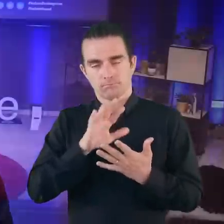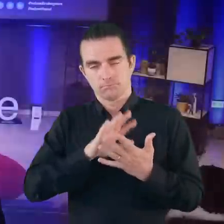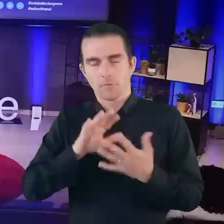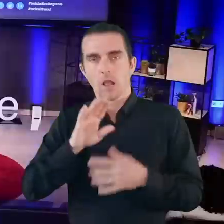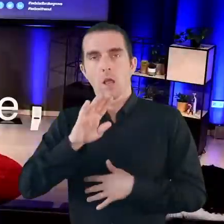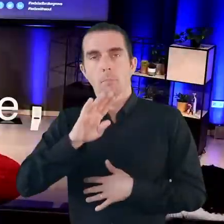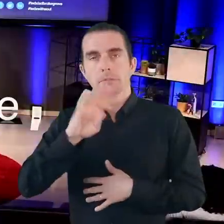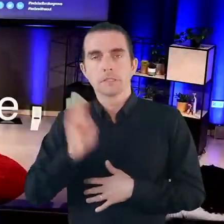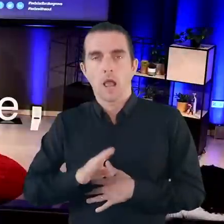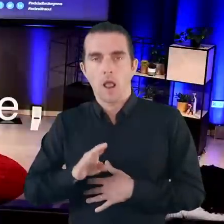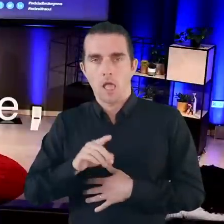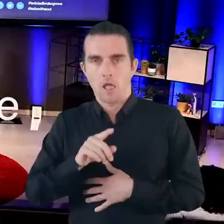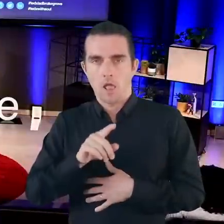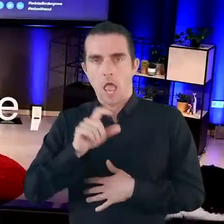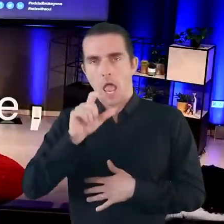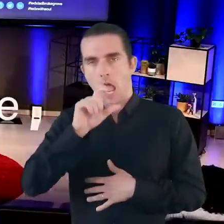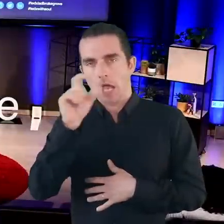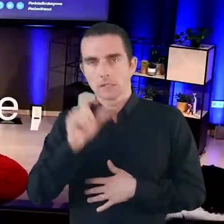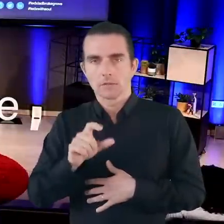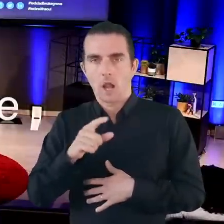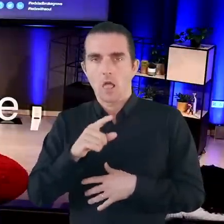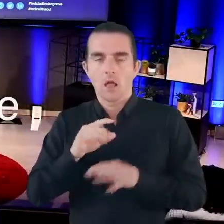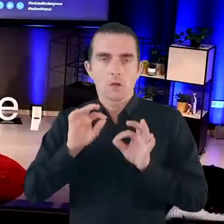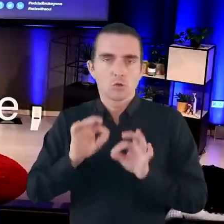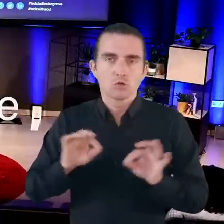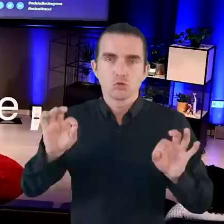An eccentric Brazilian-Italian from Curitiba.